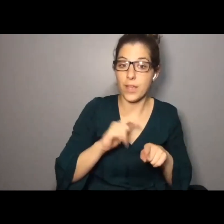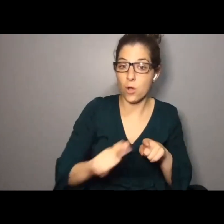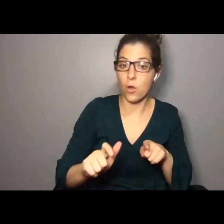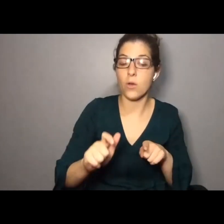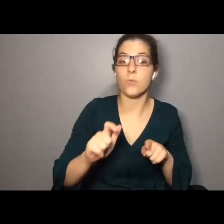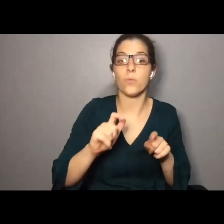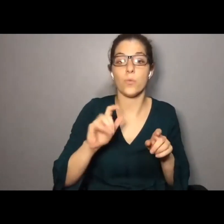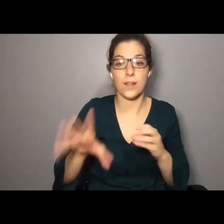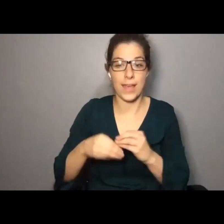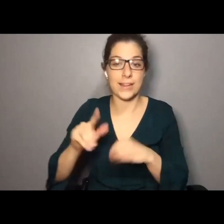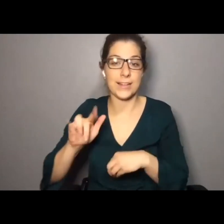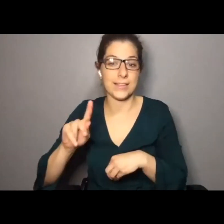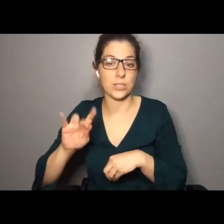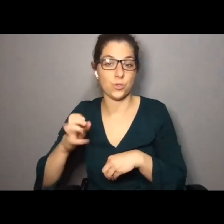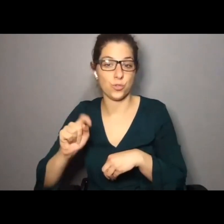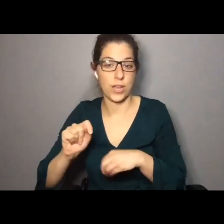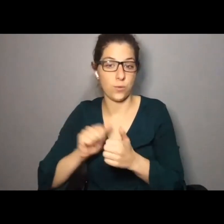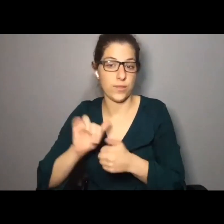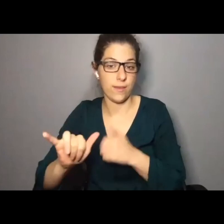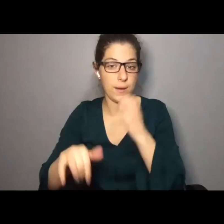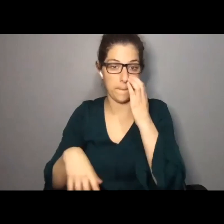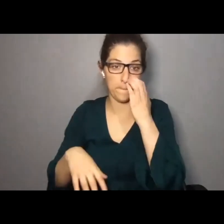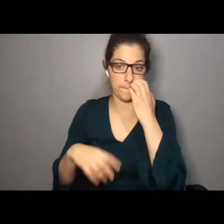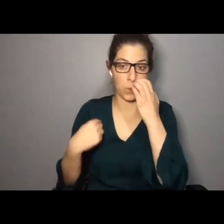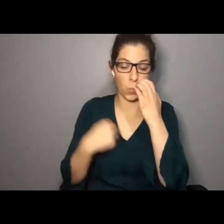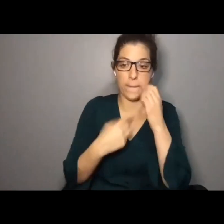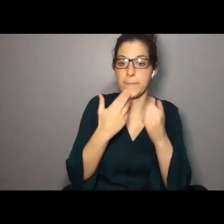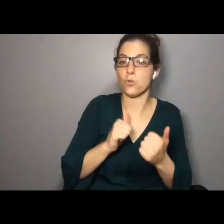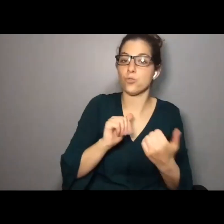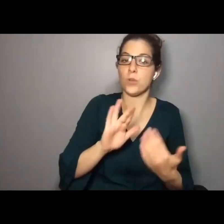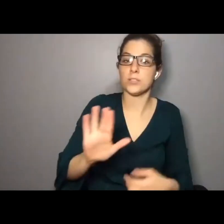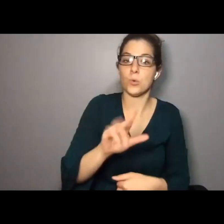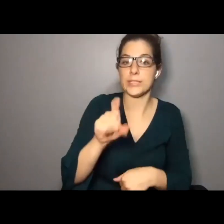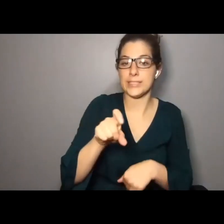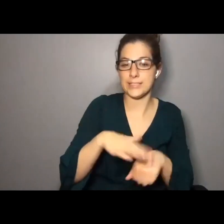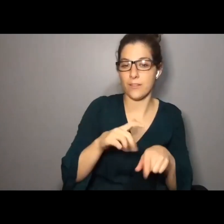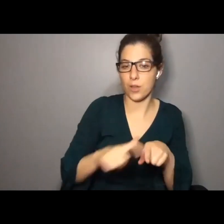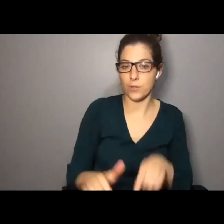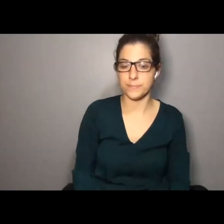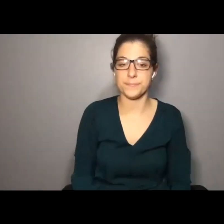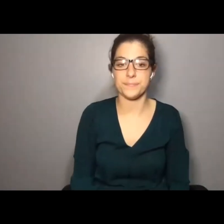to fill out a short survey on the Field-Wide Call , we'll put the link to that survey in the chat so